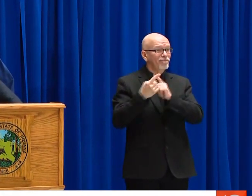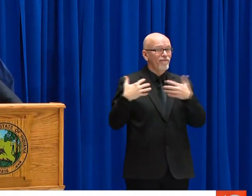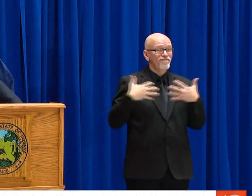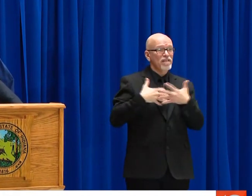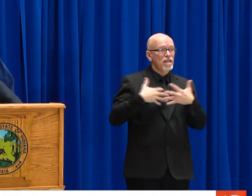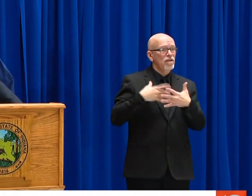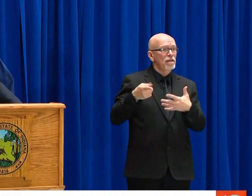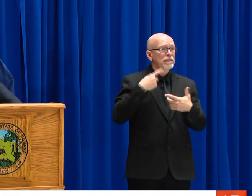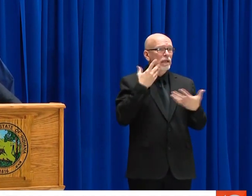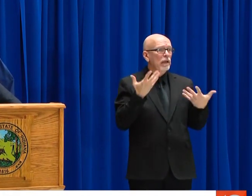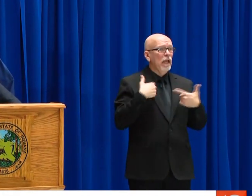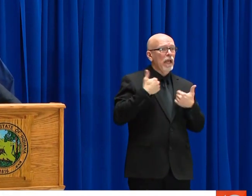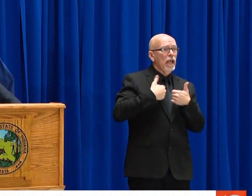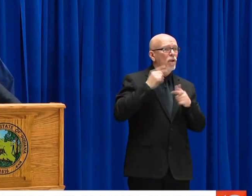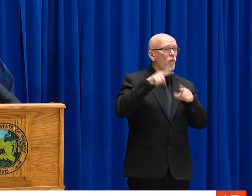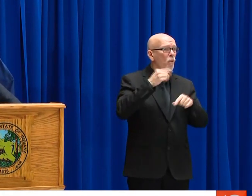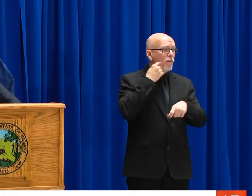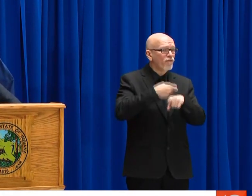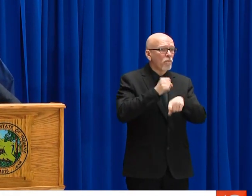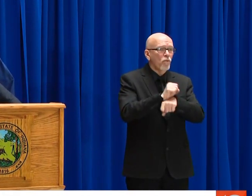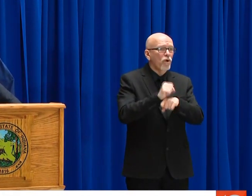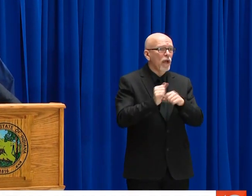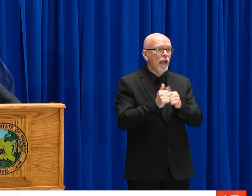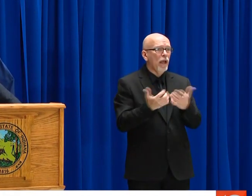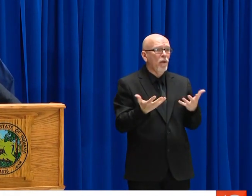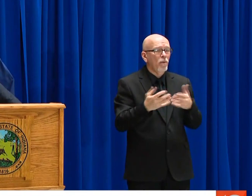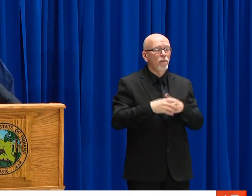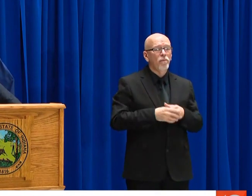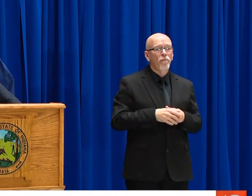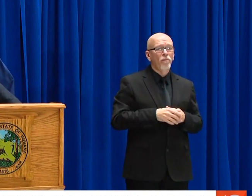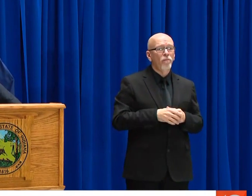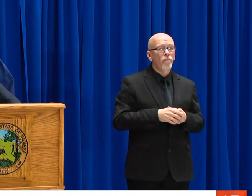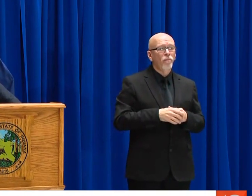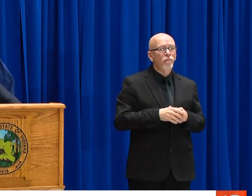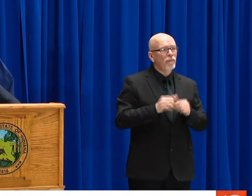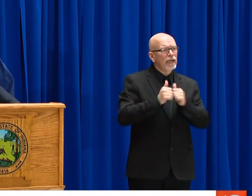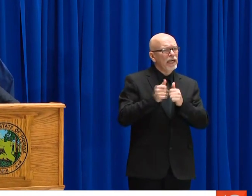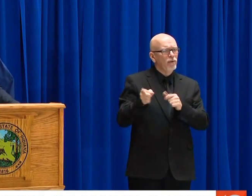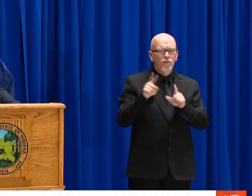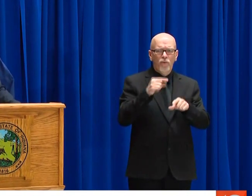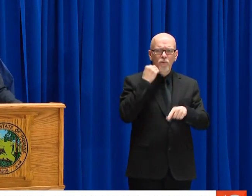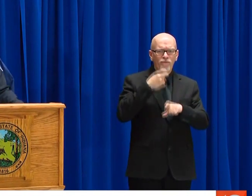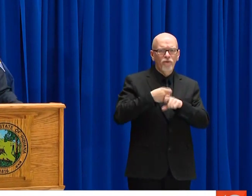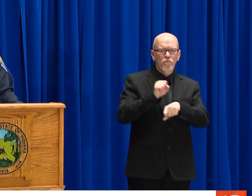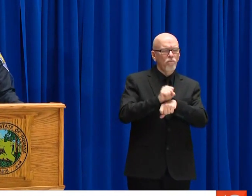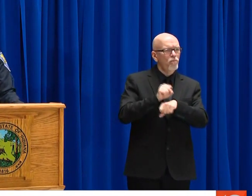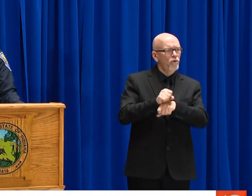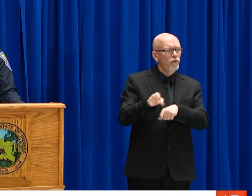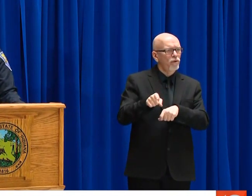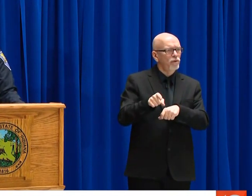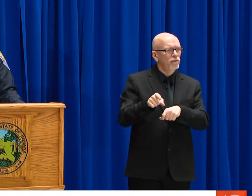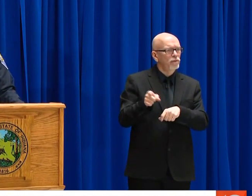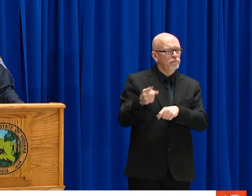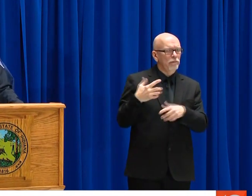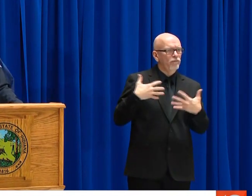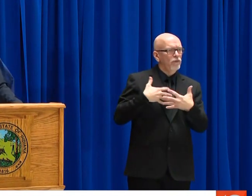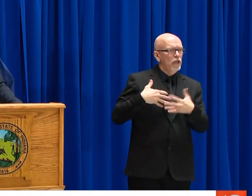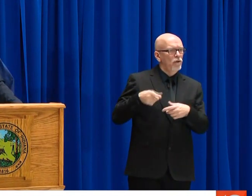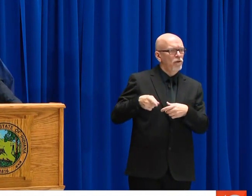WE MUST WATCH OUT FOR EACH OTHER. ADDITIONALLY, I HAD A STAFF